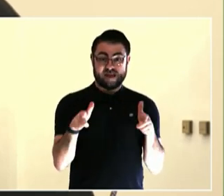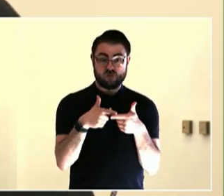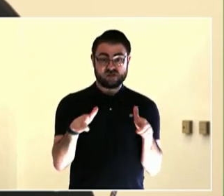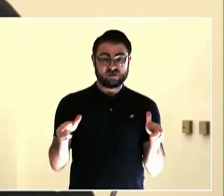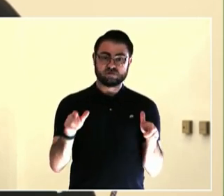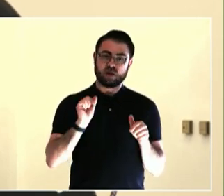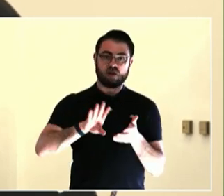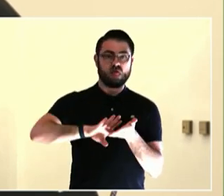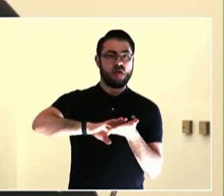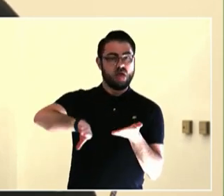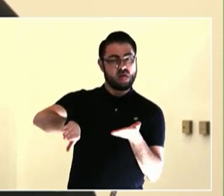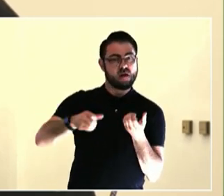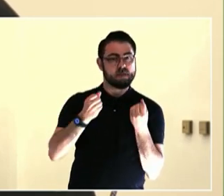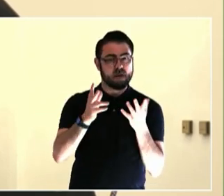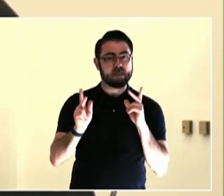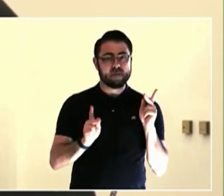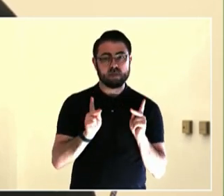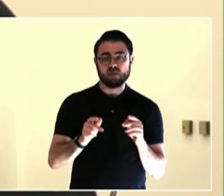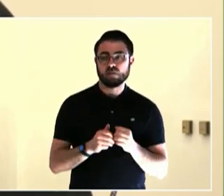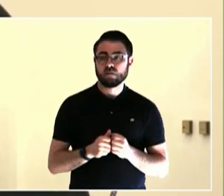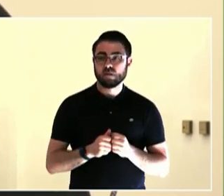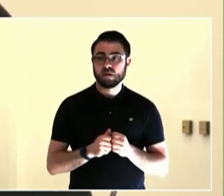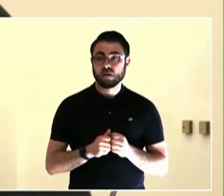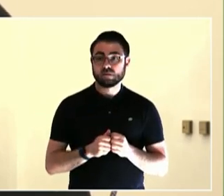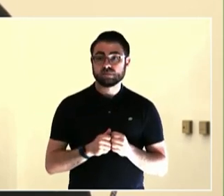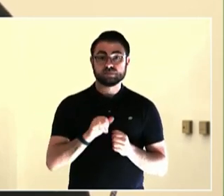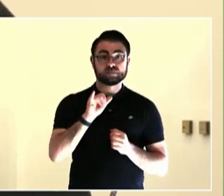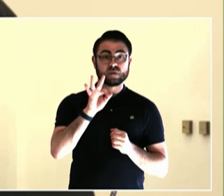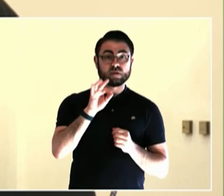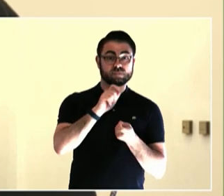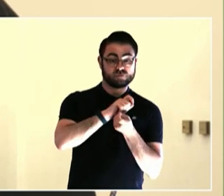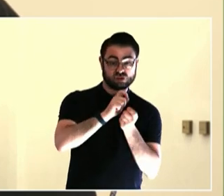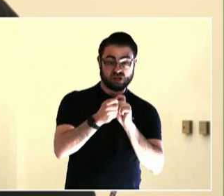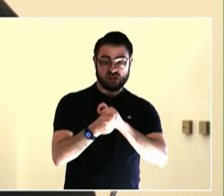you're at in the civic